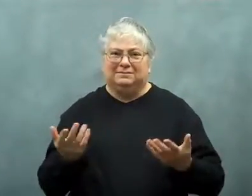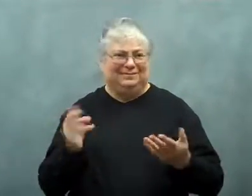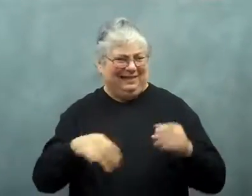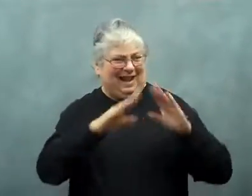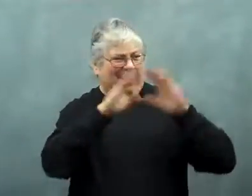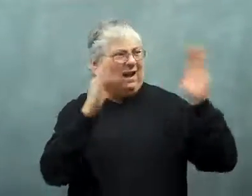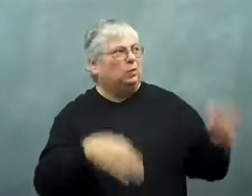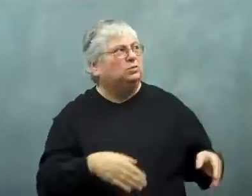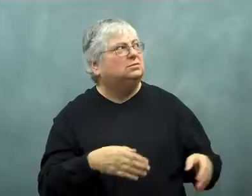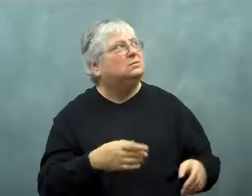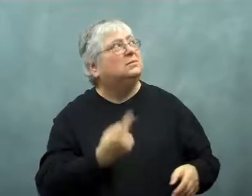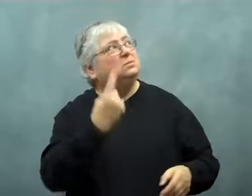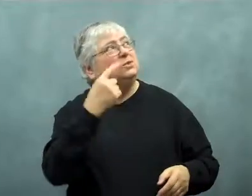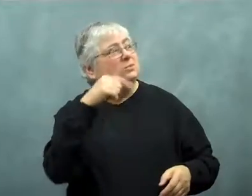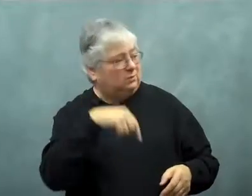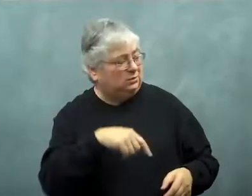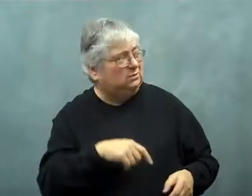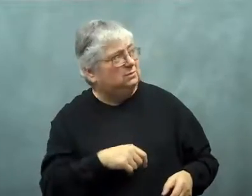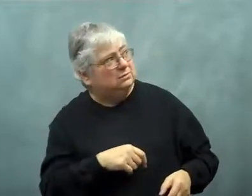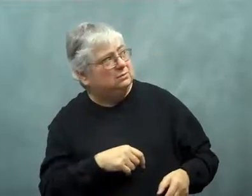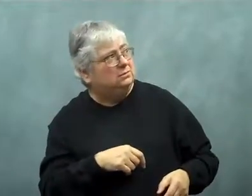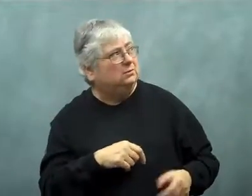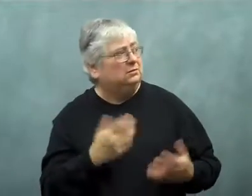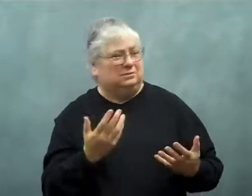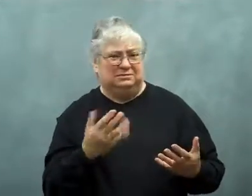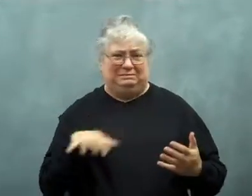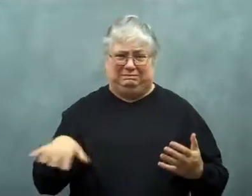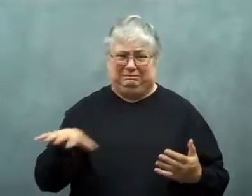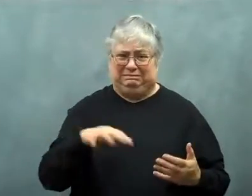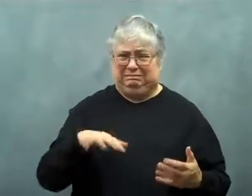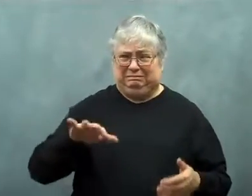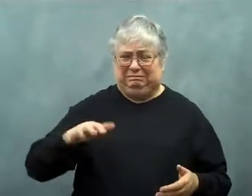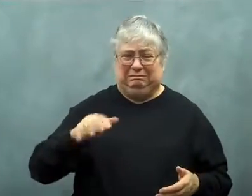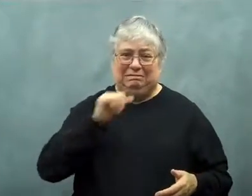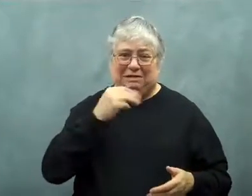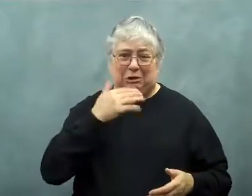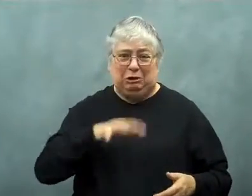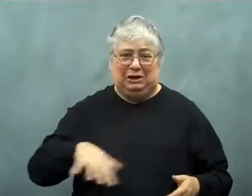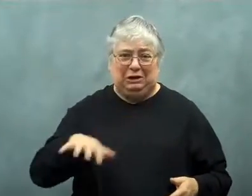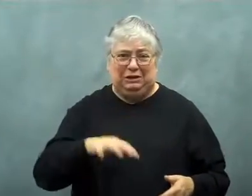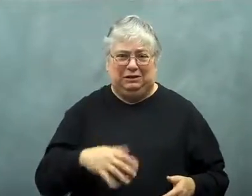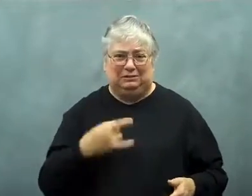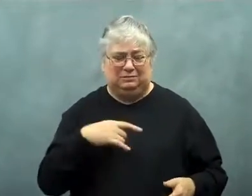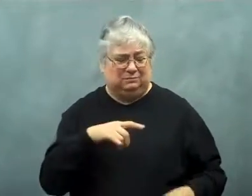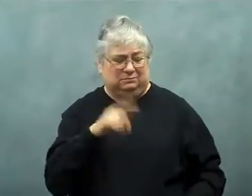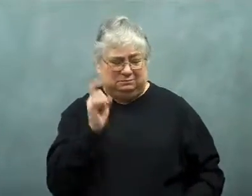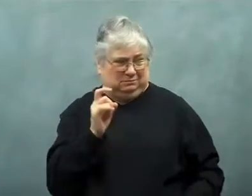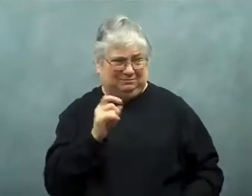It took me to a 2 story house, in a neighborhood that wasn't so hot.